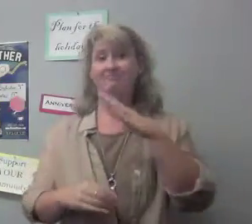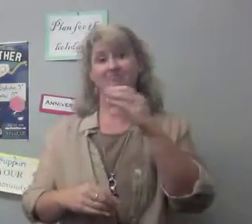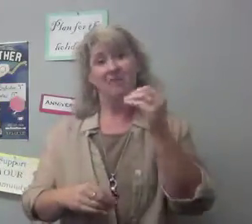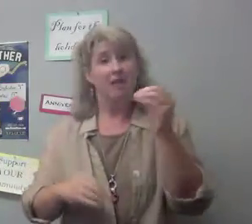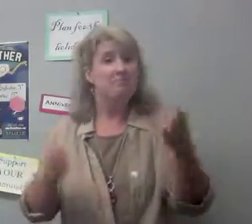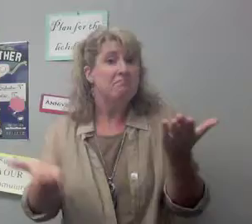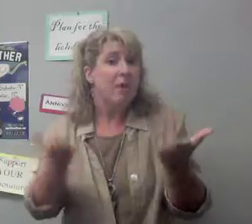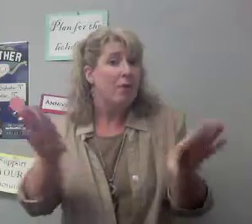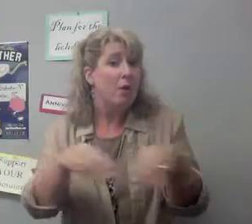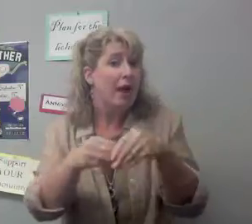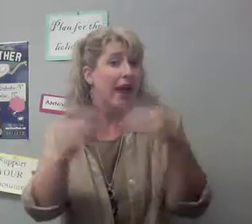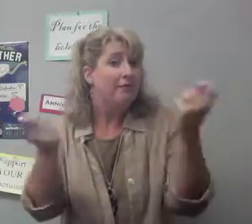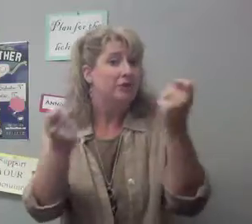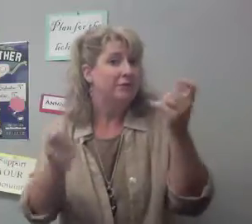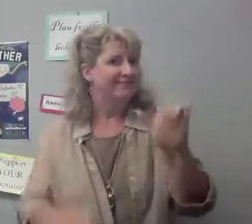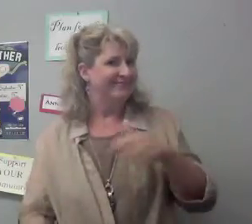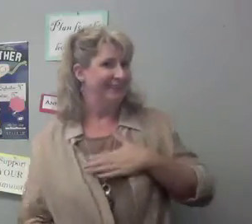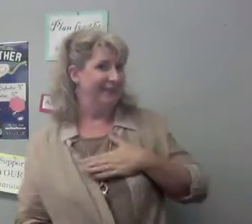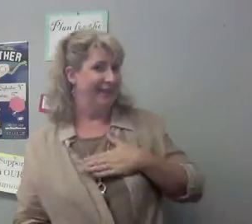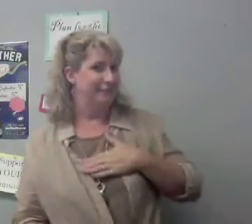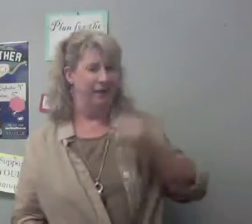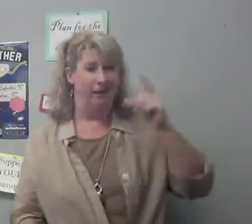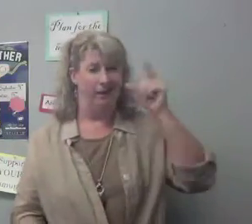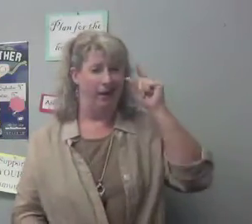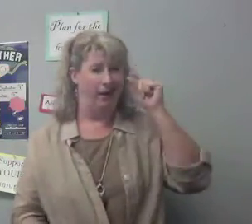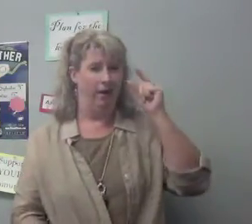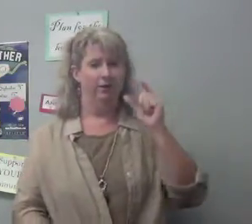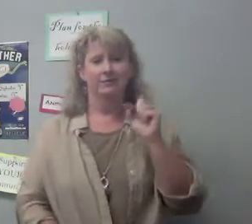..and maybe for wedding anniversary... like mine (winks).